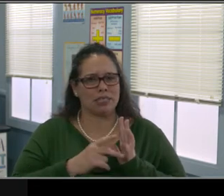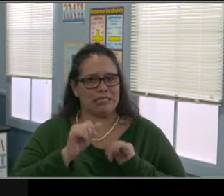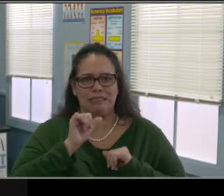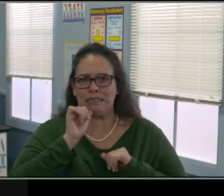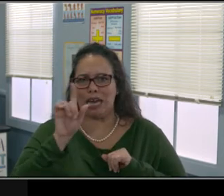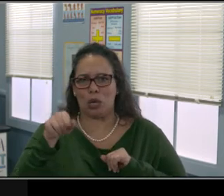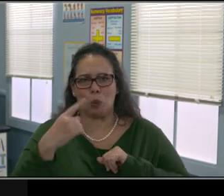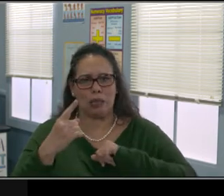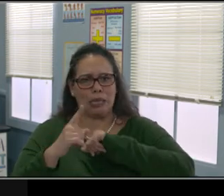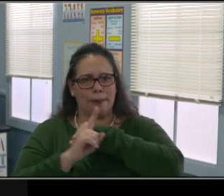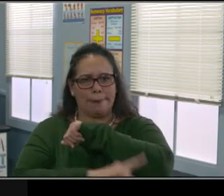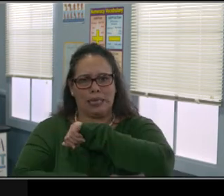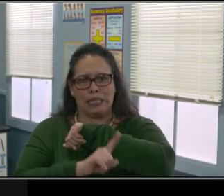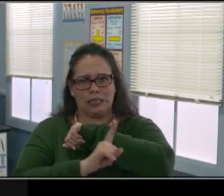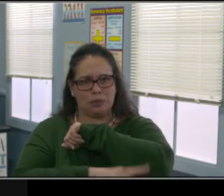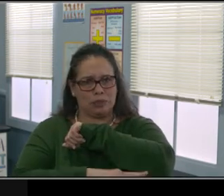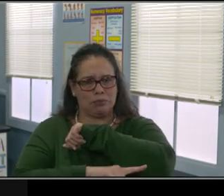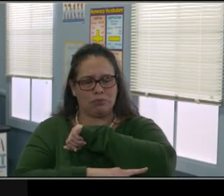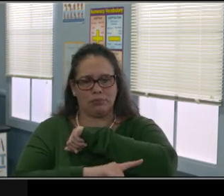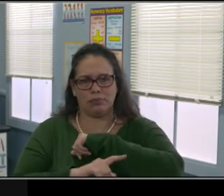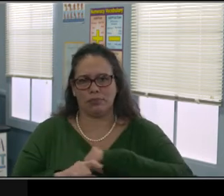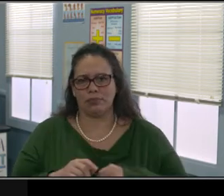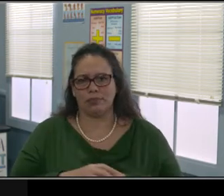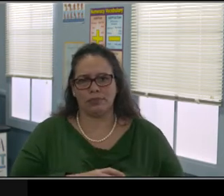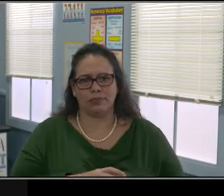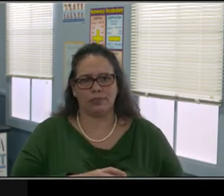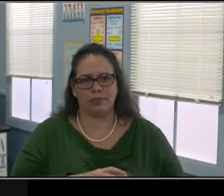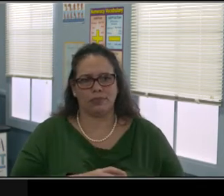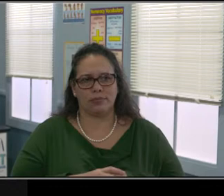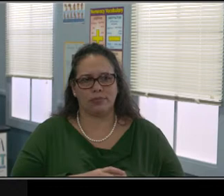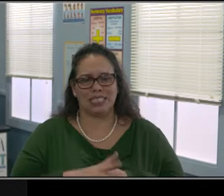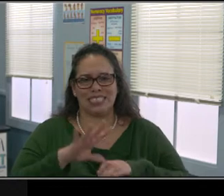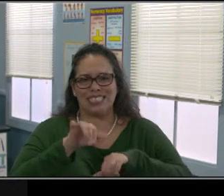And ultimatum is a threat with no choice given.